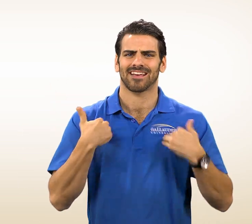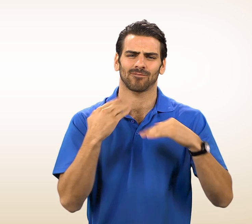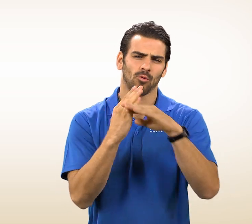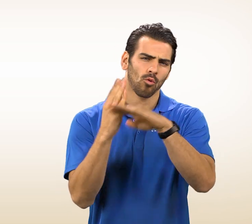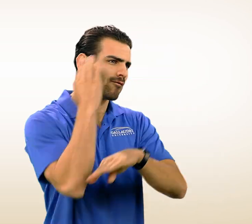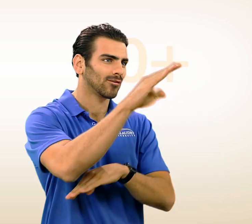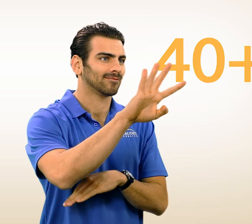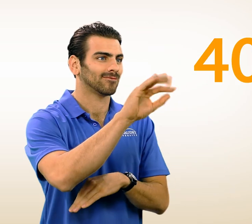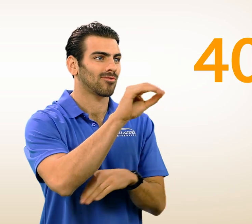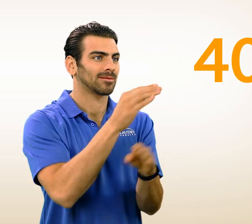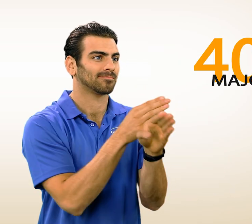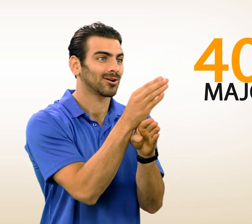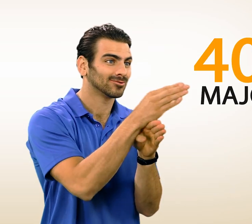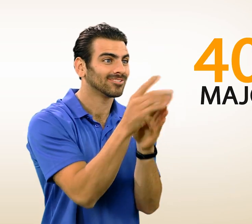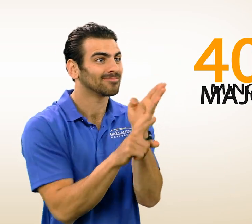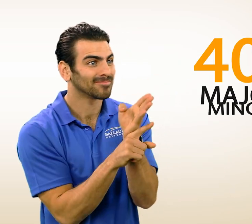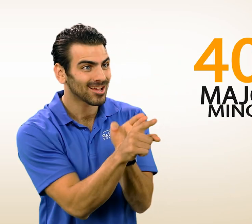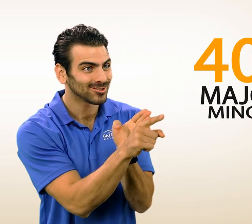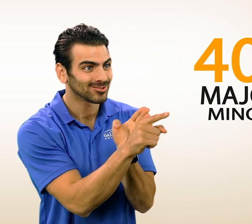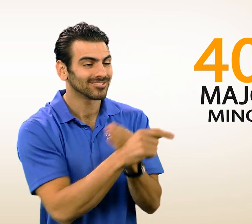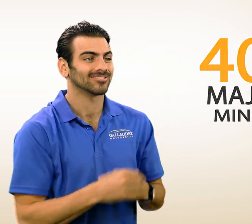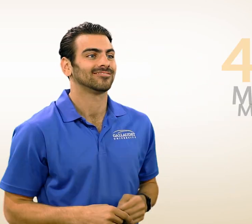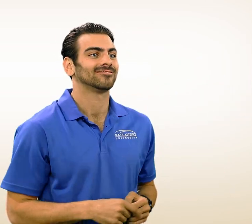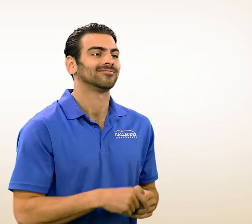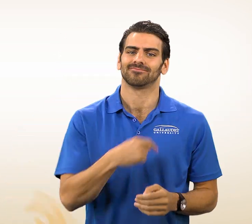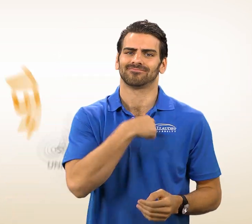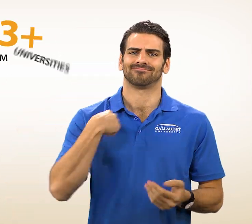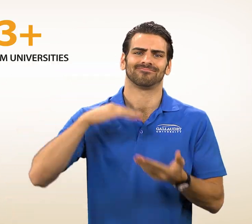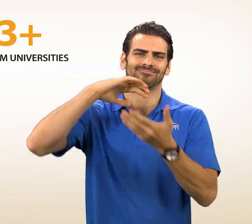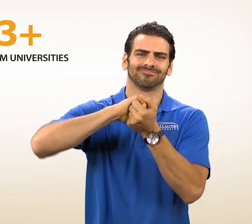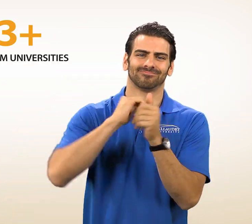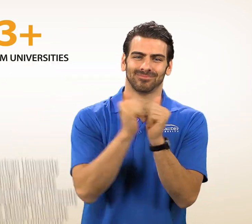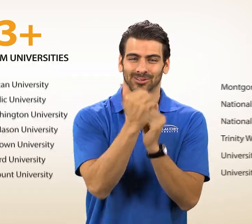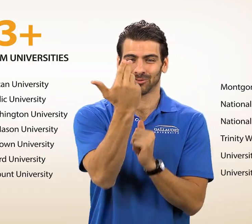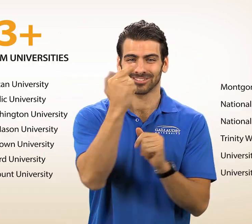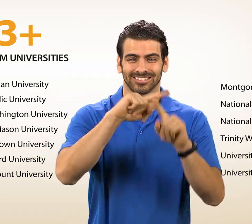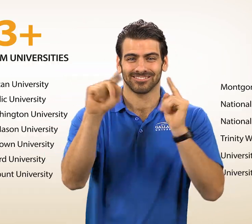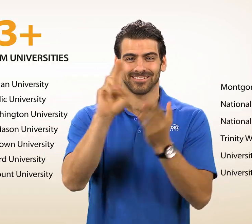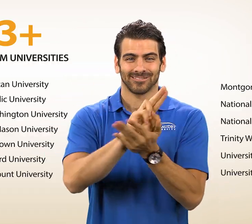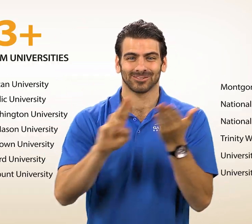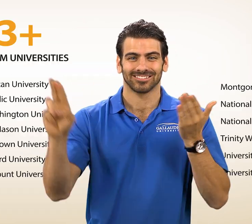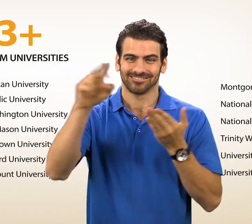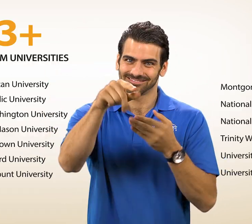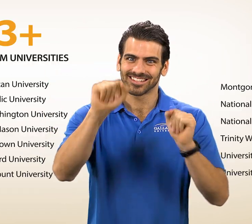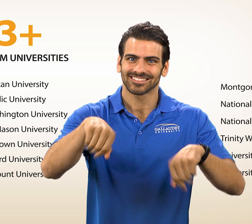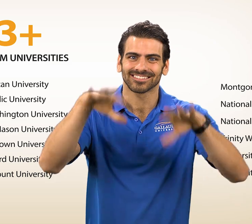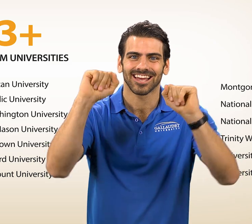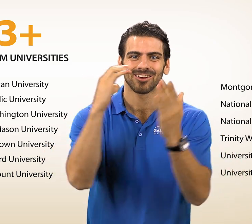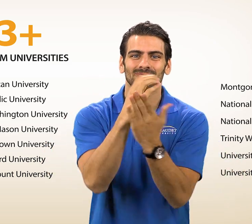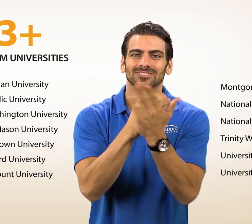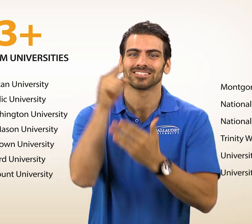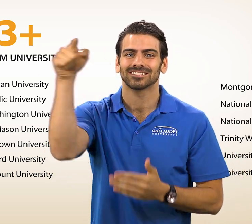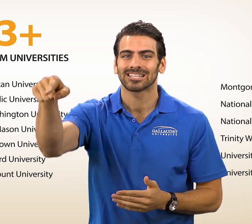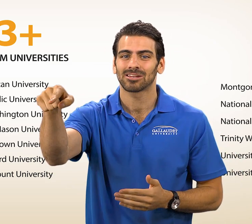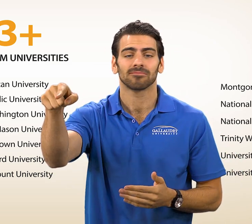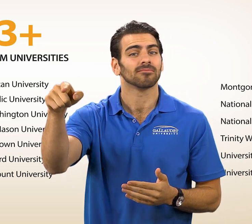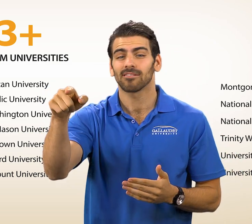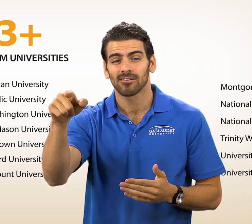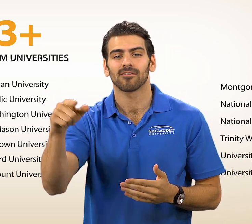We offer over 40 majors and minors and partner with 13 other local consortium universities for you to take additional courses